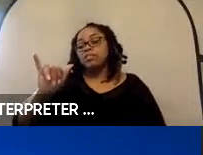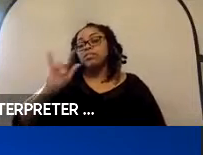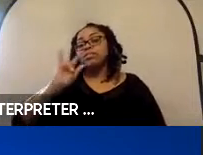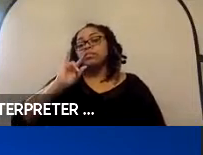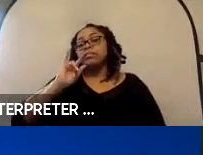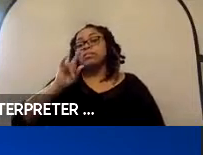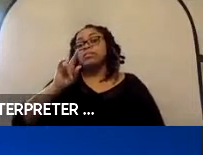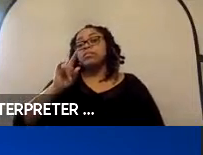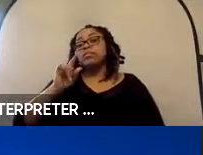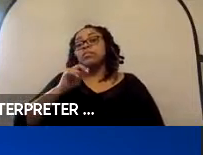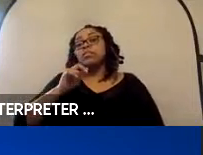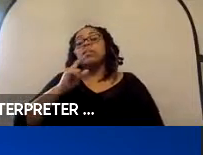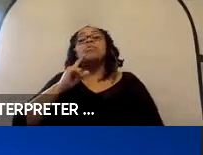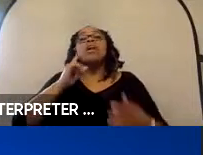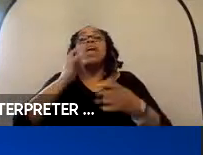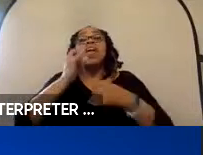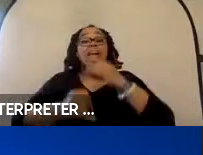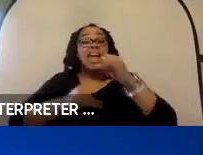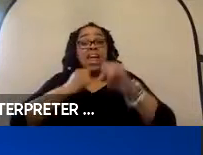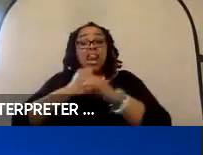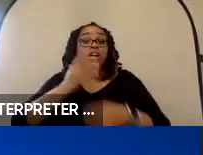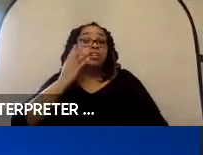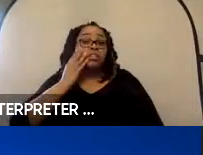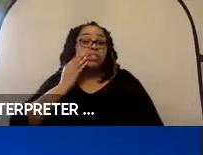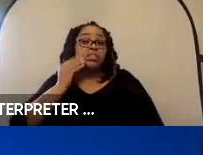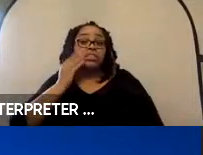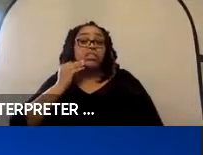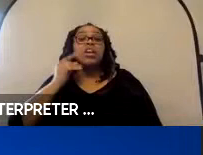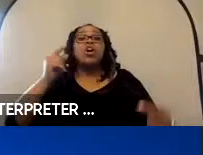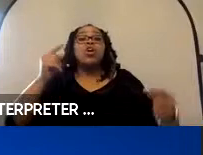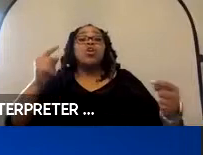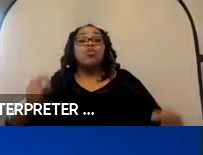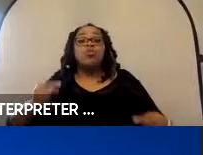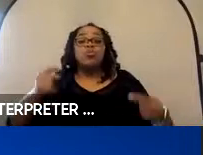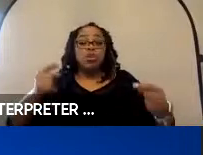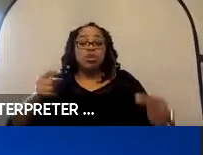she is an international expert in wheelchair transportation safety. She has a master’s